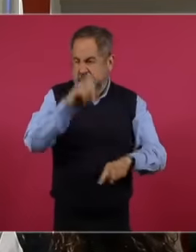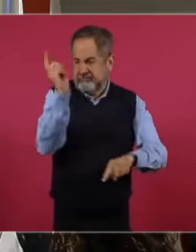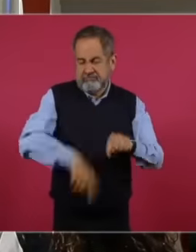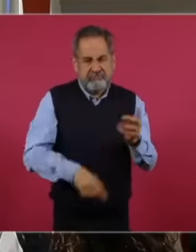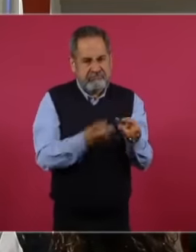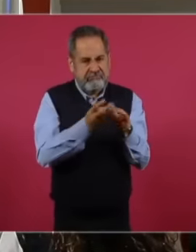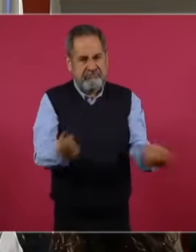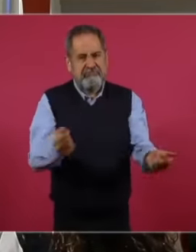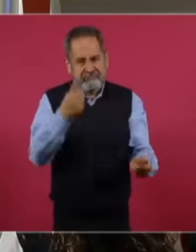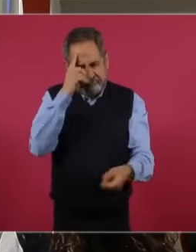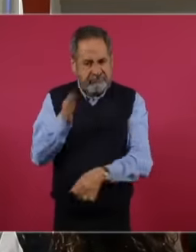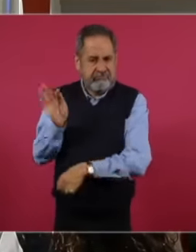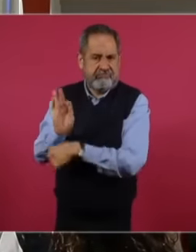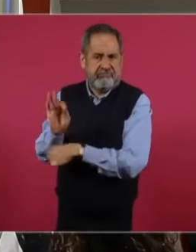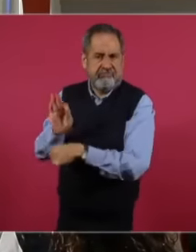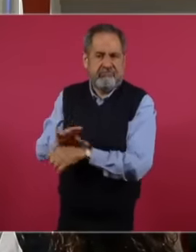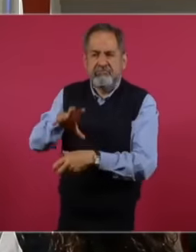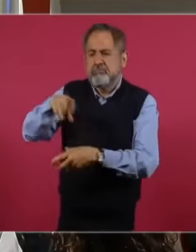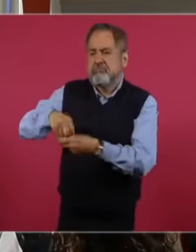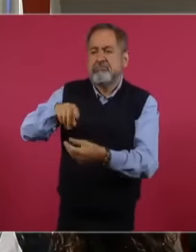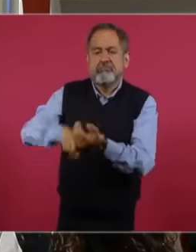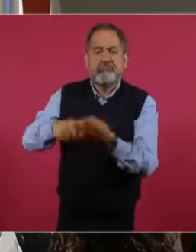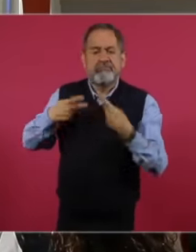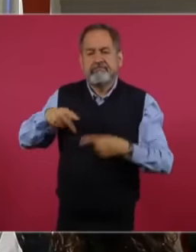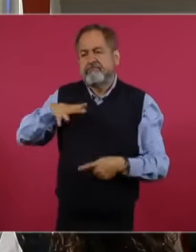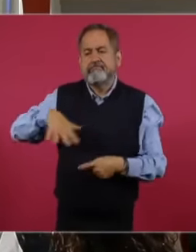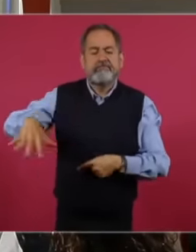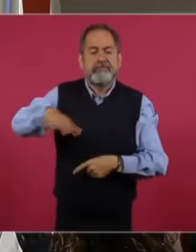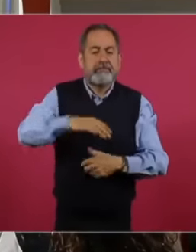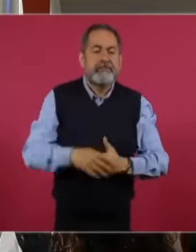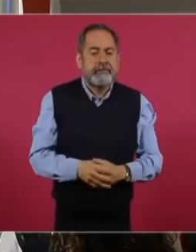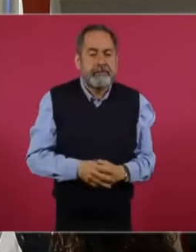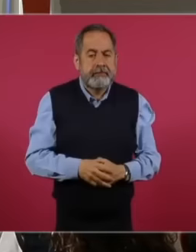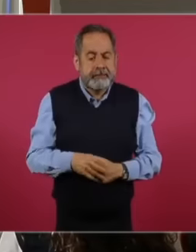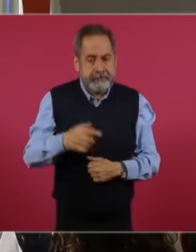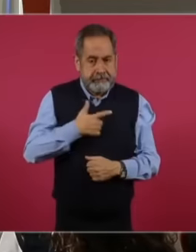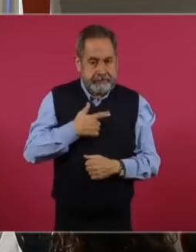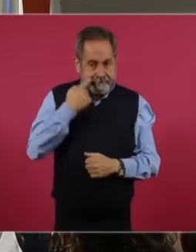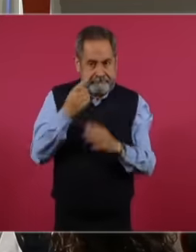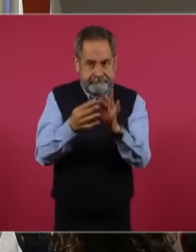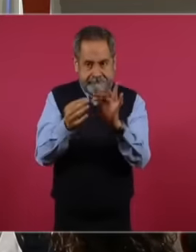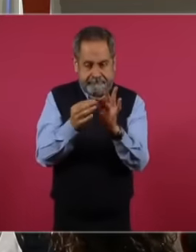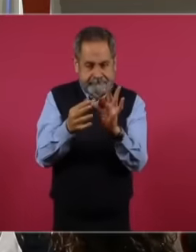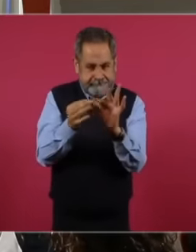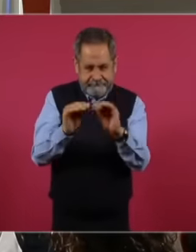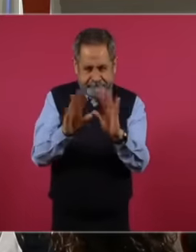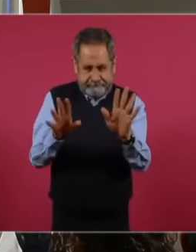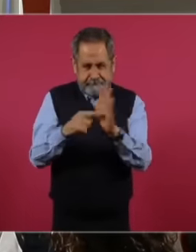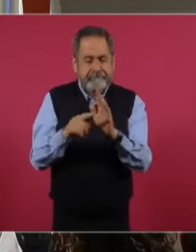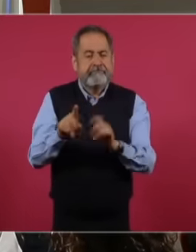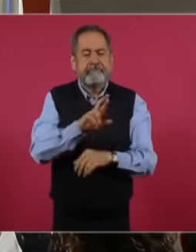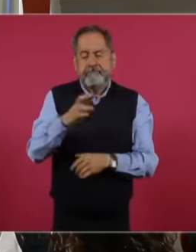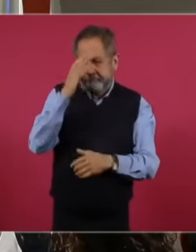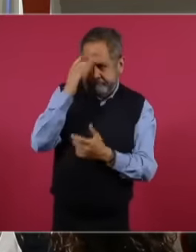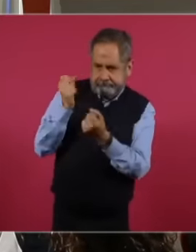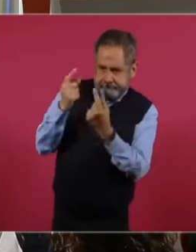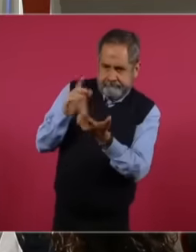For the benefit of the population here, I would like to take a moment to also recognize the